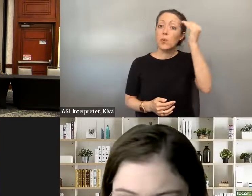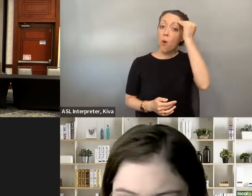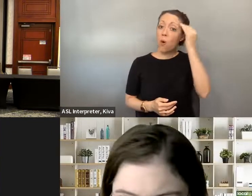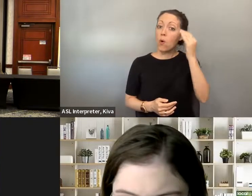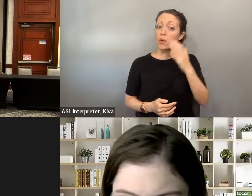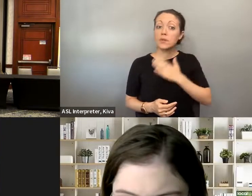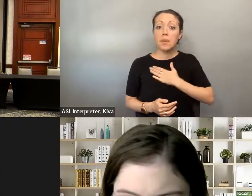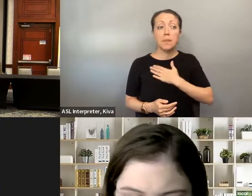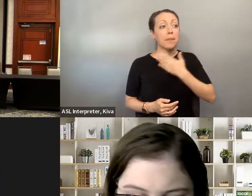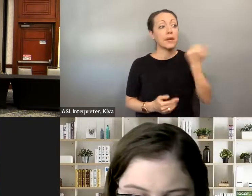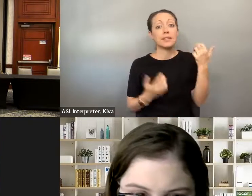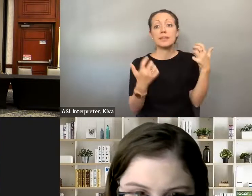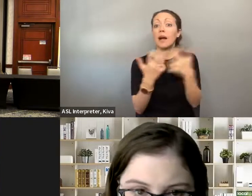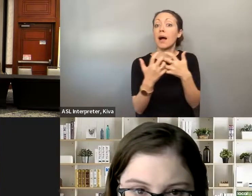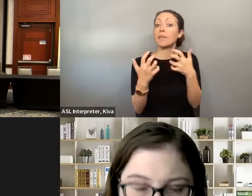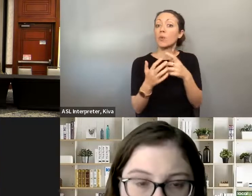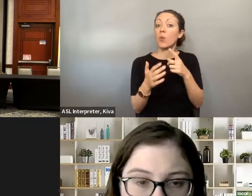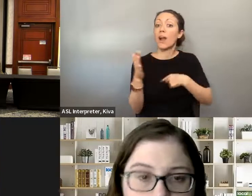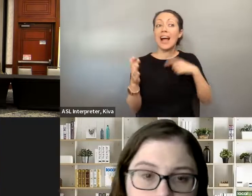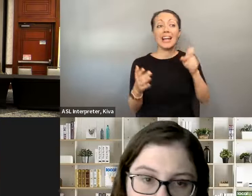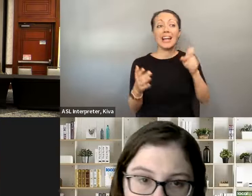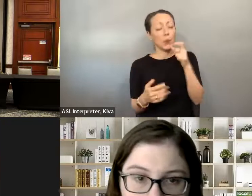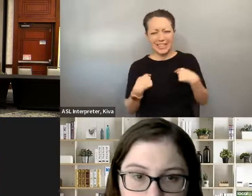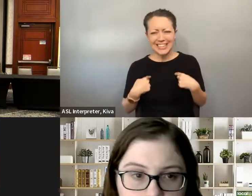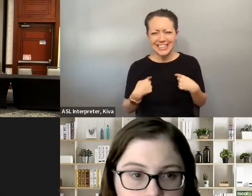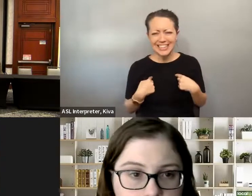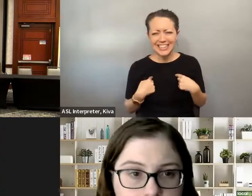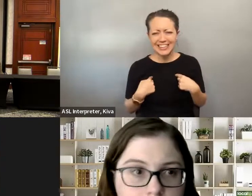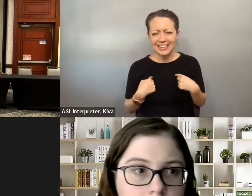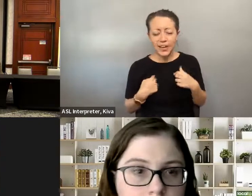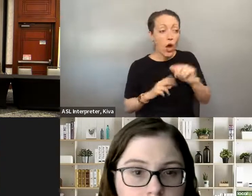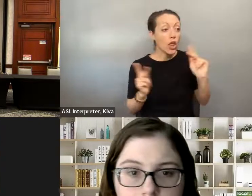I know that I still have to advocate for myself, and there's sometimes the only person who knows what I need to have as an accommodation for something. person who knows what I need to have as an accommodation